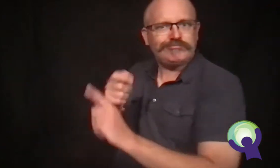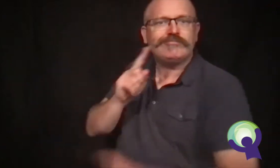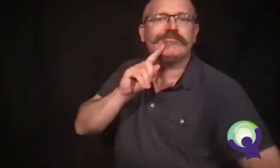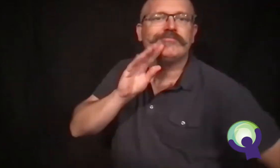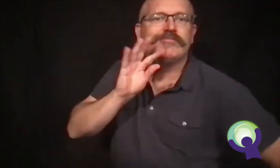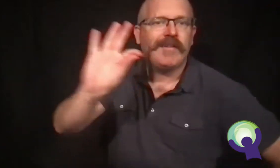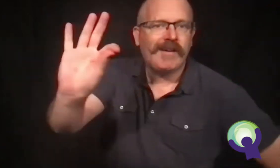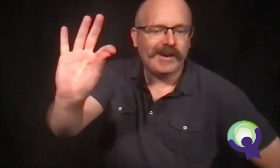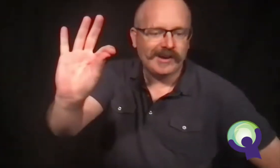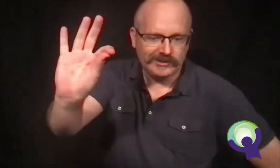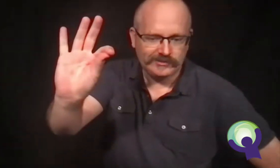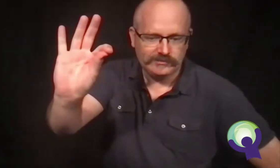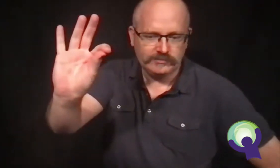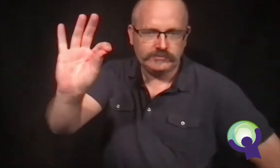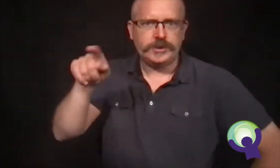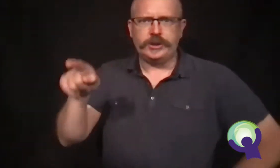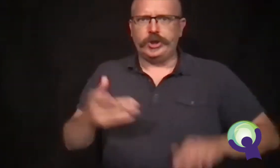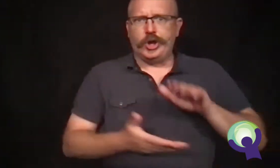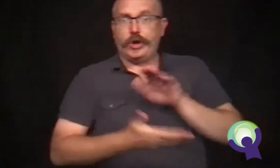Ron was nine years old.